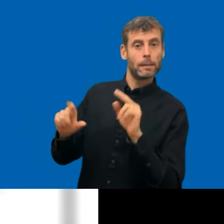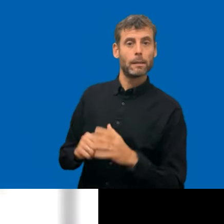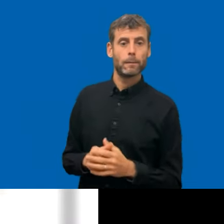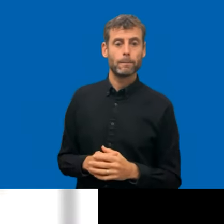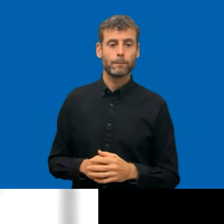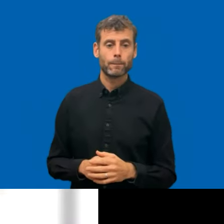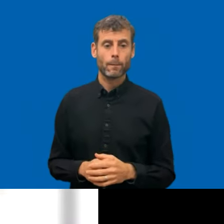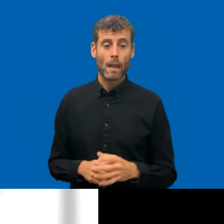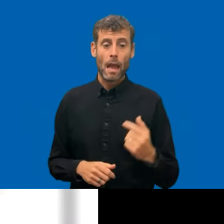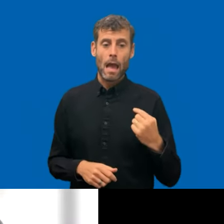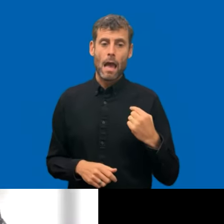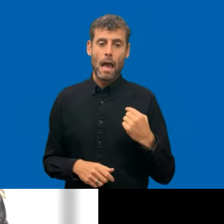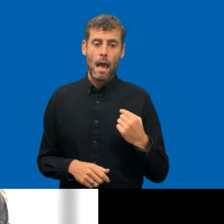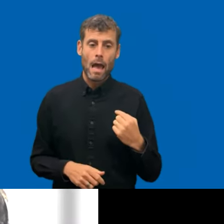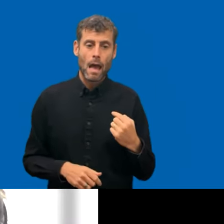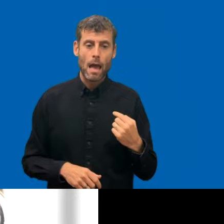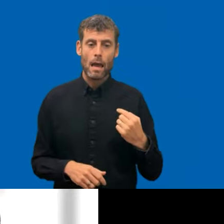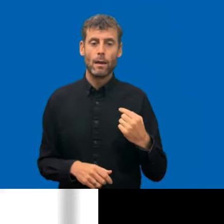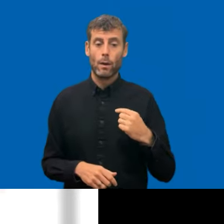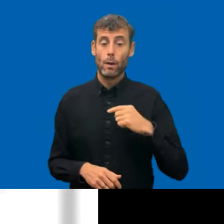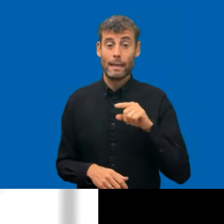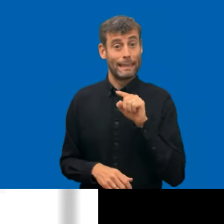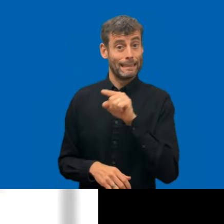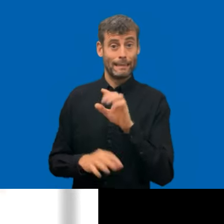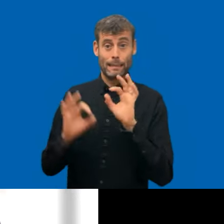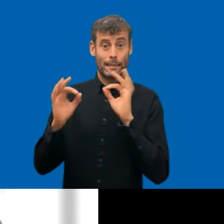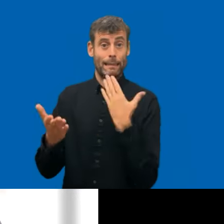quite sure they know about this request. We have talked about that at length,